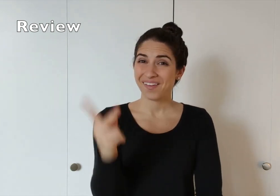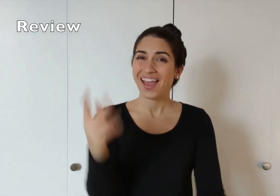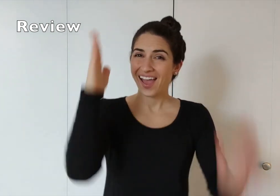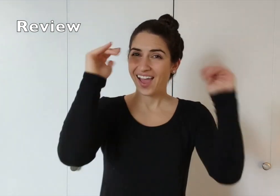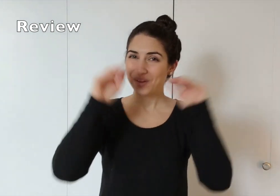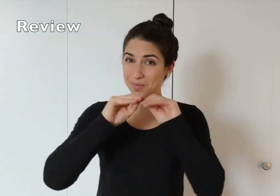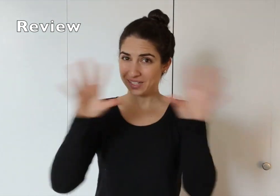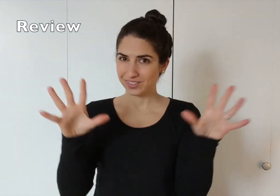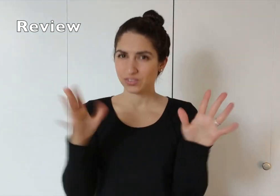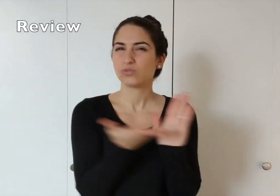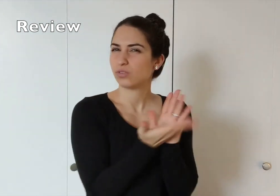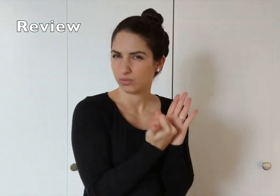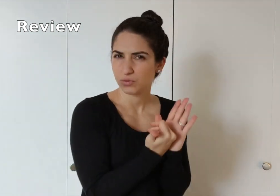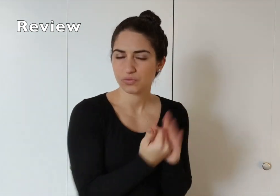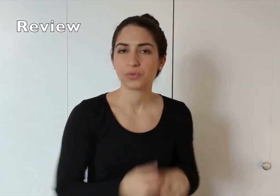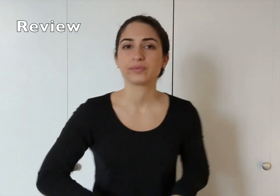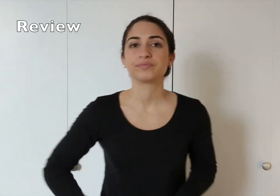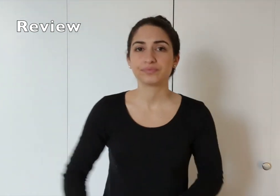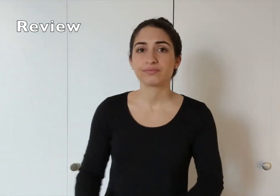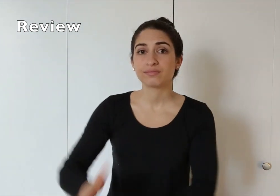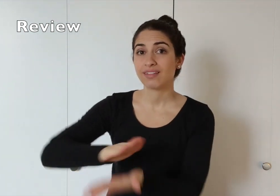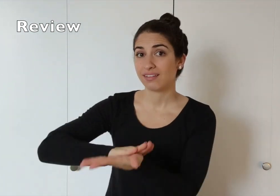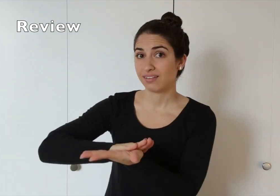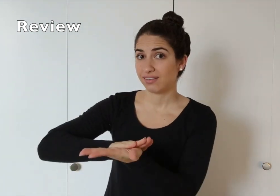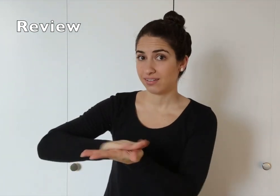Okay? I hope that that clarifies! Let's review...